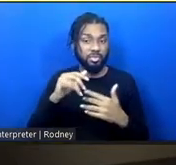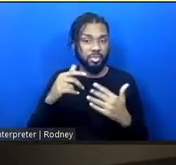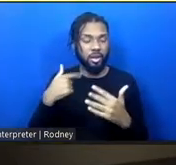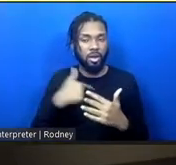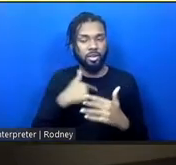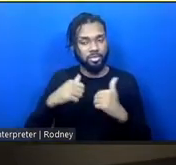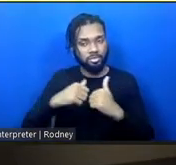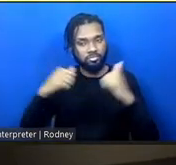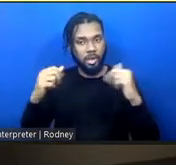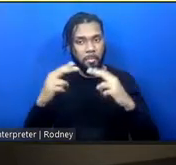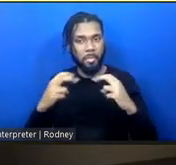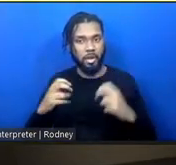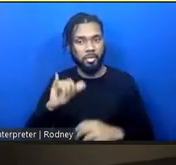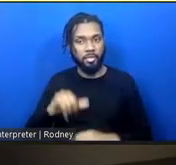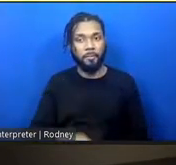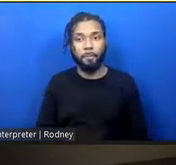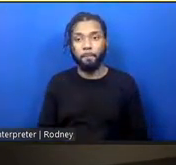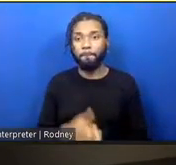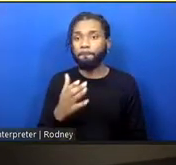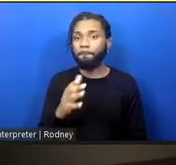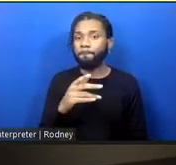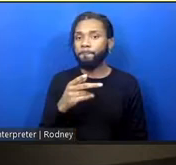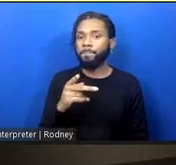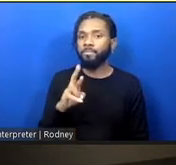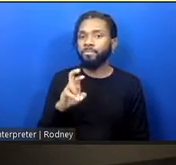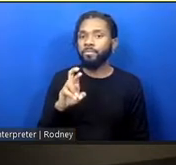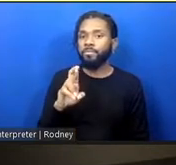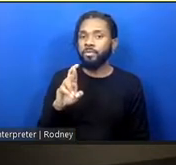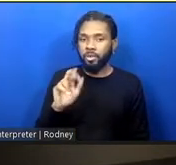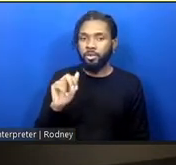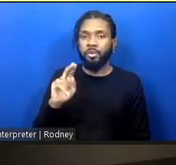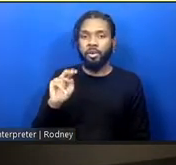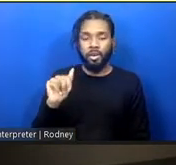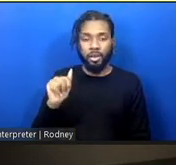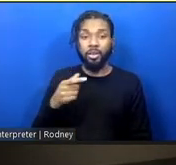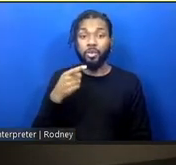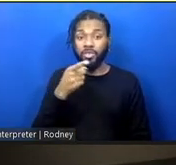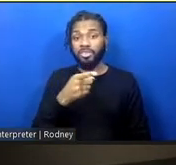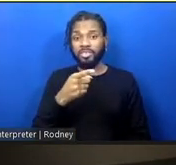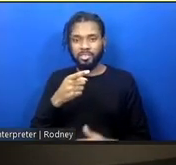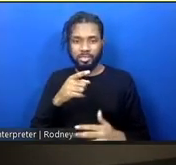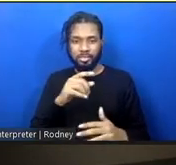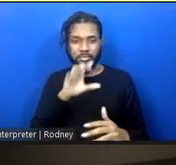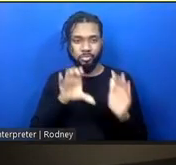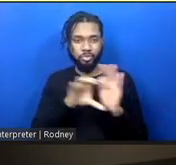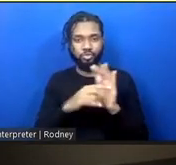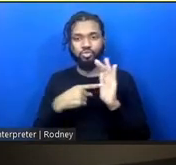this picture, for example, features this wall of the Cook County Jail, which is